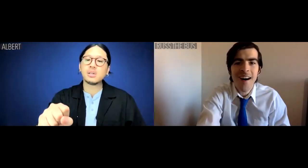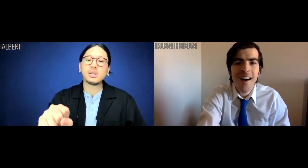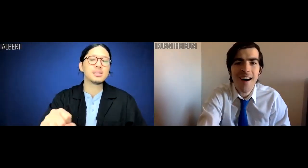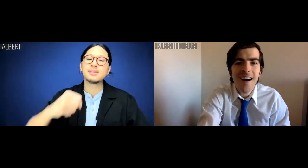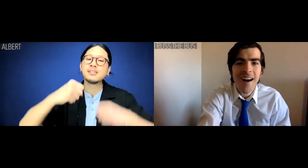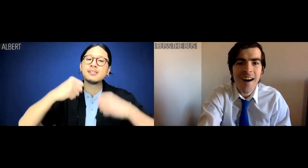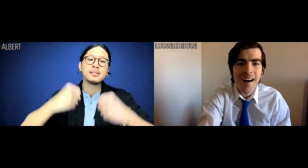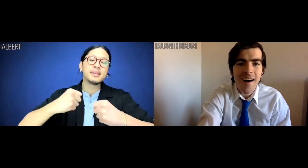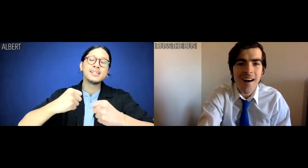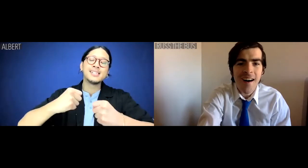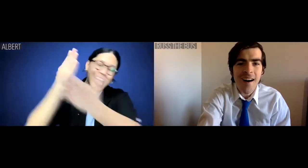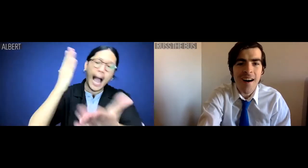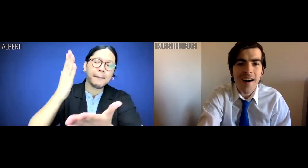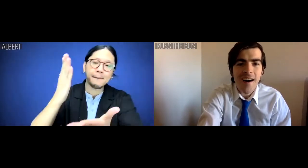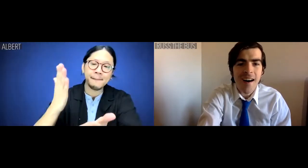Albert: Russ the bus stop.